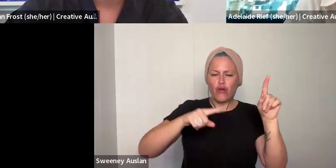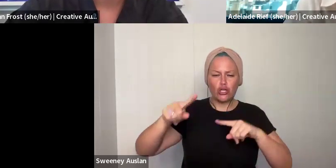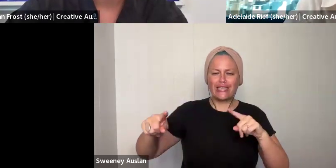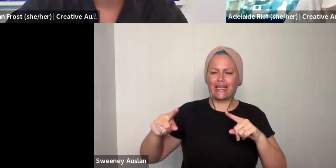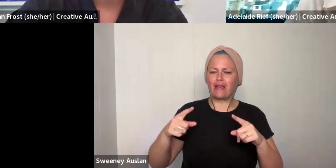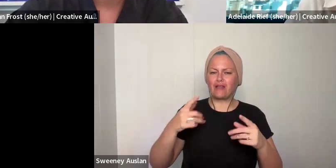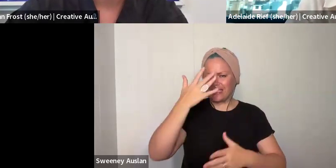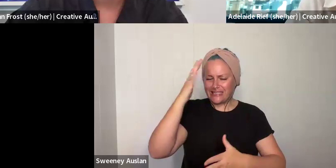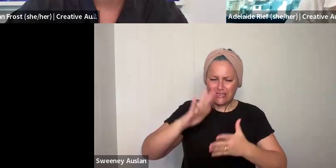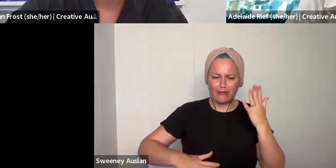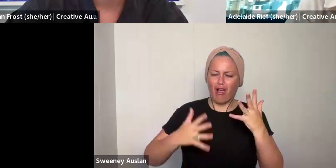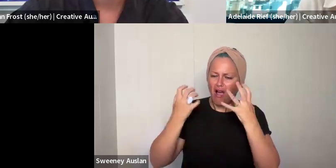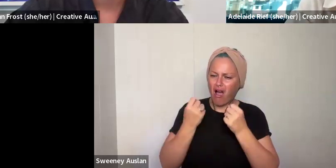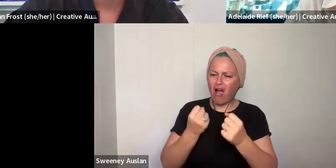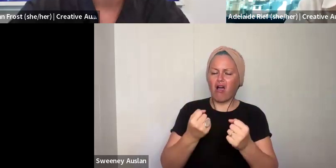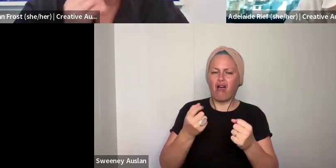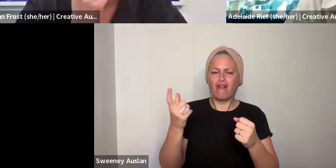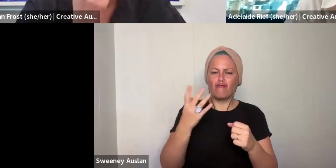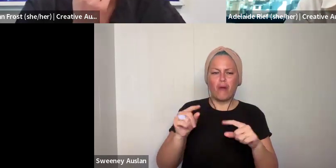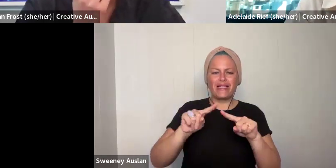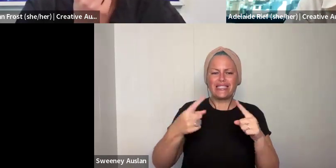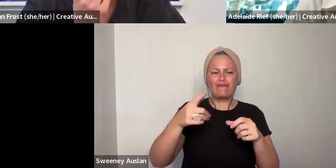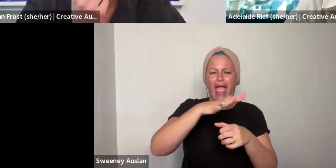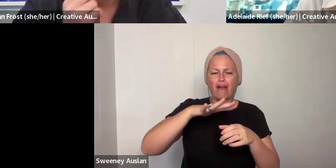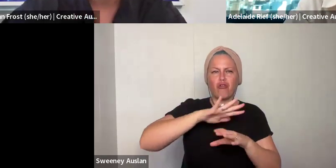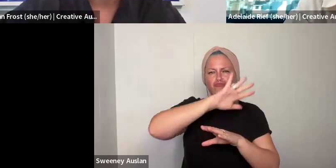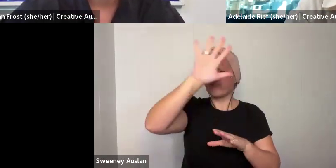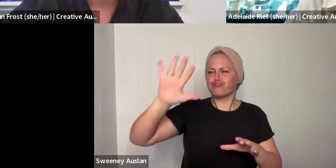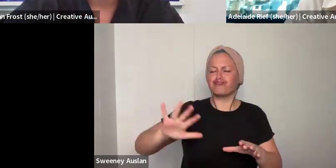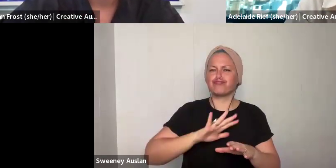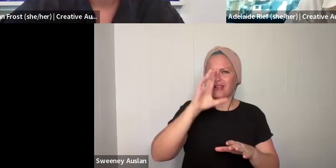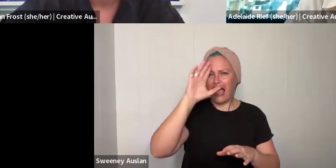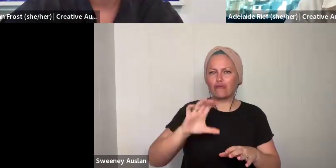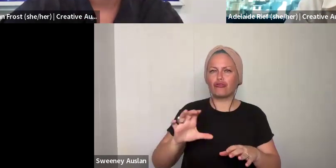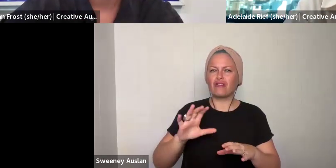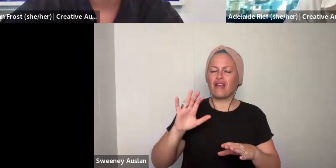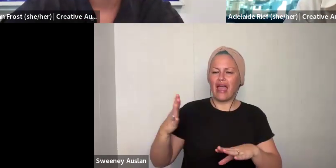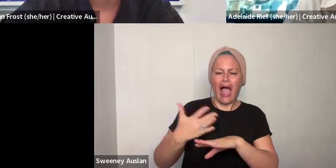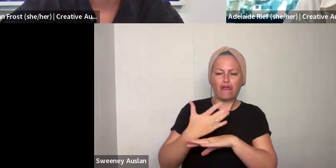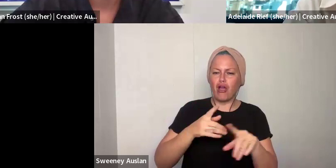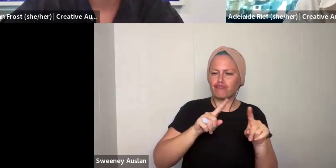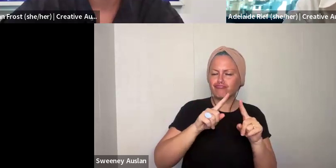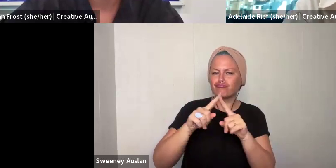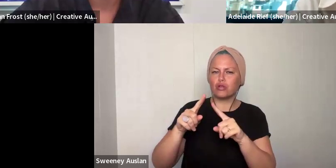assist us with the process have a diversity of perspectives and experiences. That they come from different parts of the country.